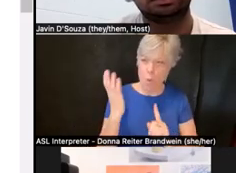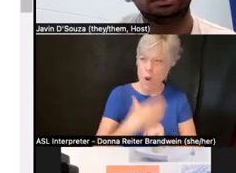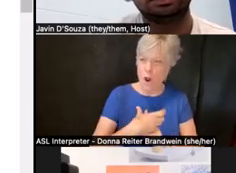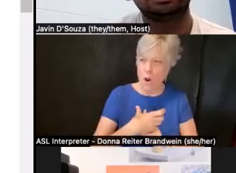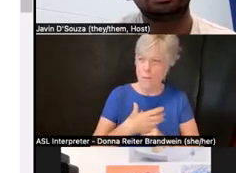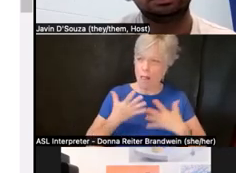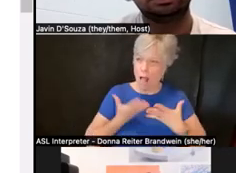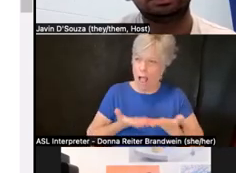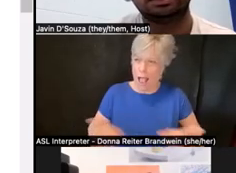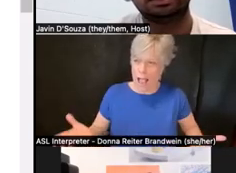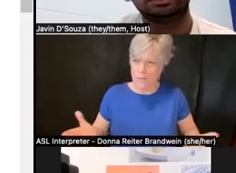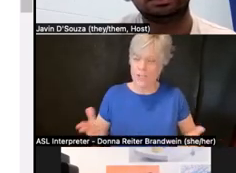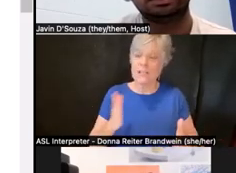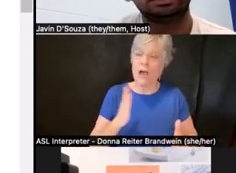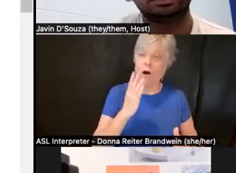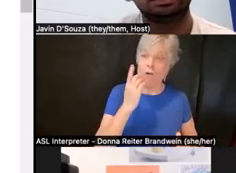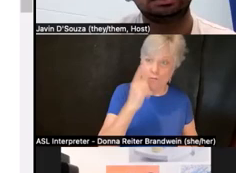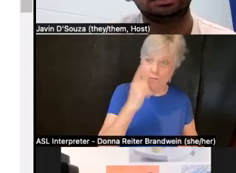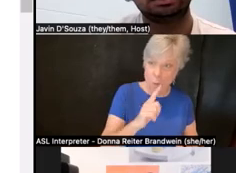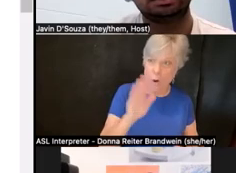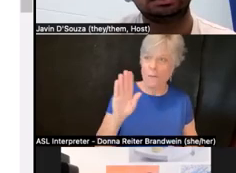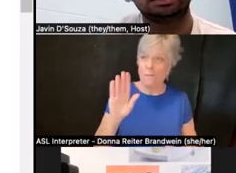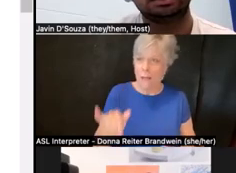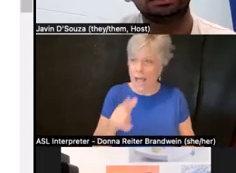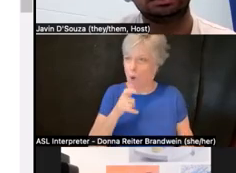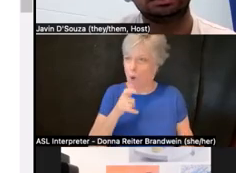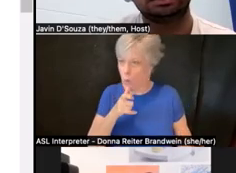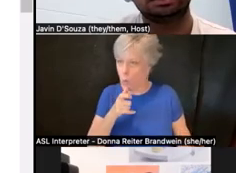that can incorporate their full intersectional identities.